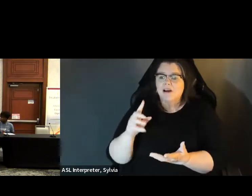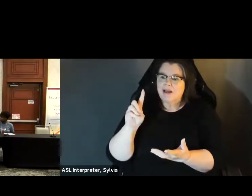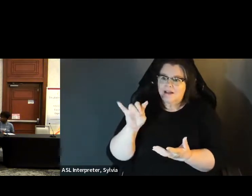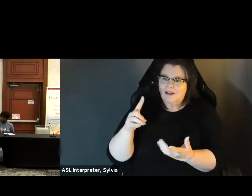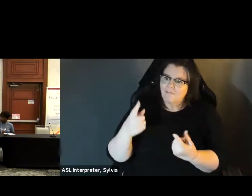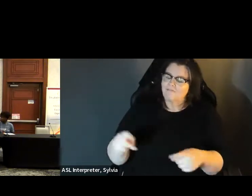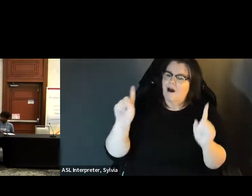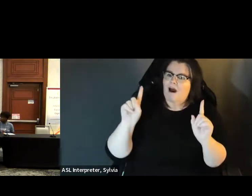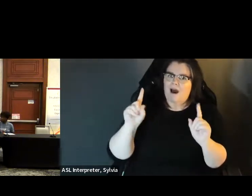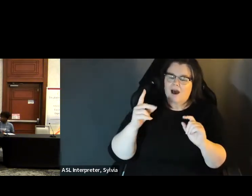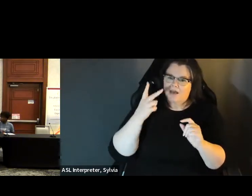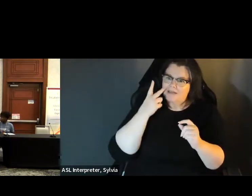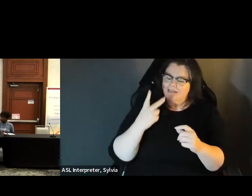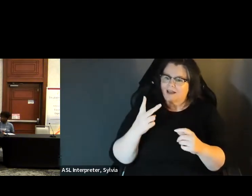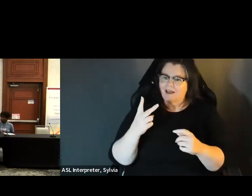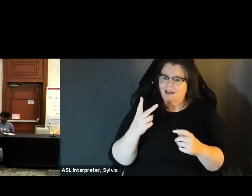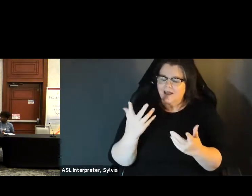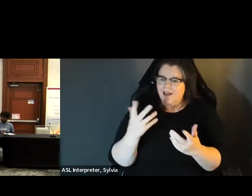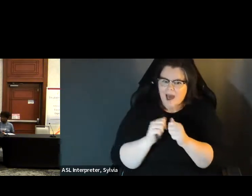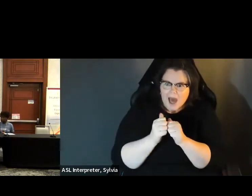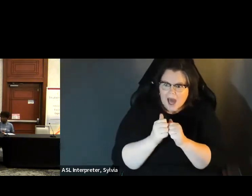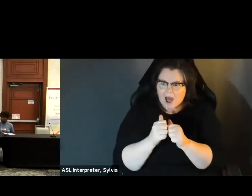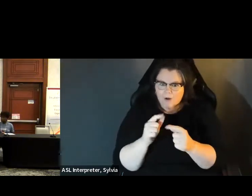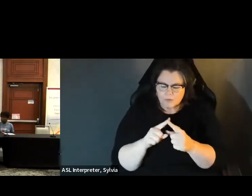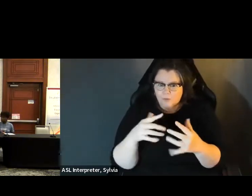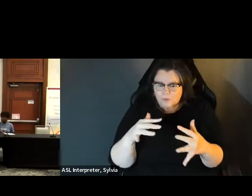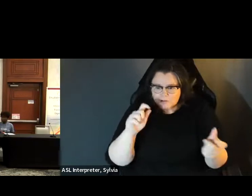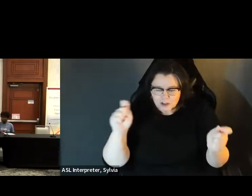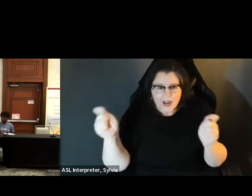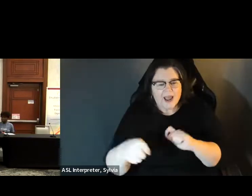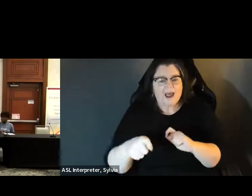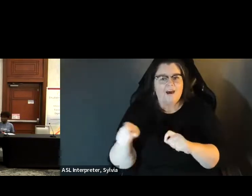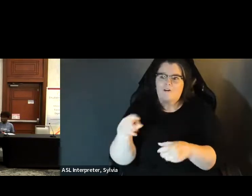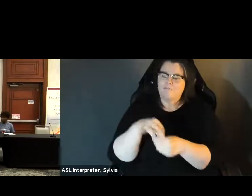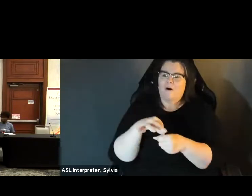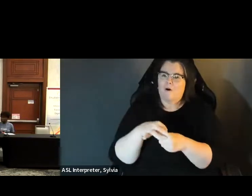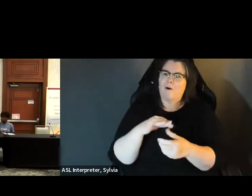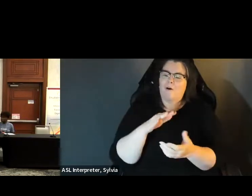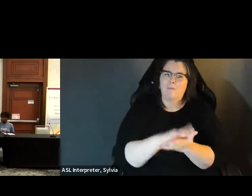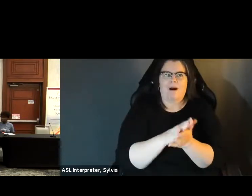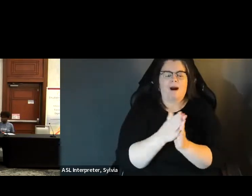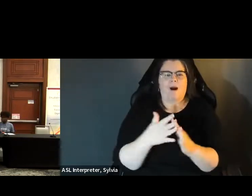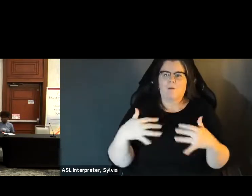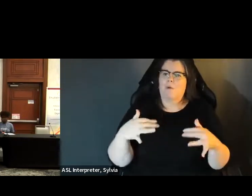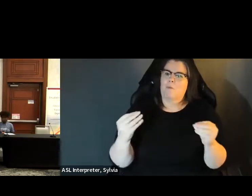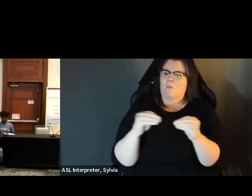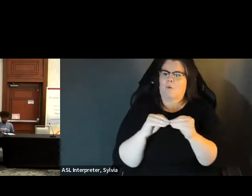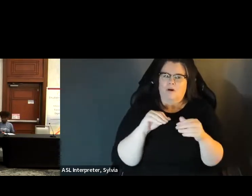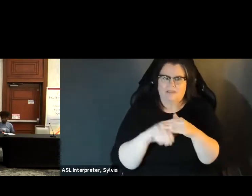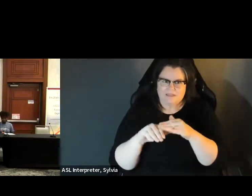has anyone seen any ways that this has happen where maybe you can, about an experience where the disability advocates were able to come together with the legislature or bring other advocates along with them, where have seeing success, in your advocacy, and where have you seen success, and change to It's not a question of accessibility. It's a question of it's a question of our right to be able to vote the way we want to vote. and where have you seen success in your advocacy and change to make voting more accessible.